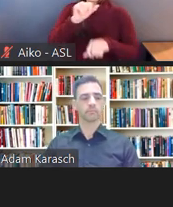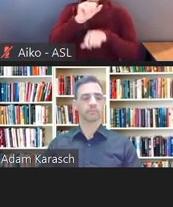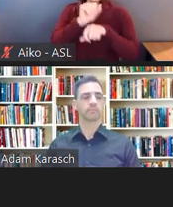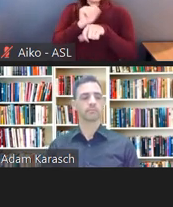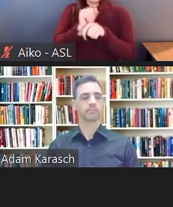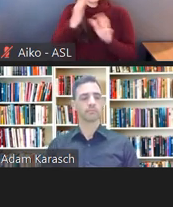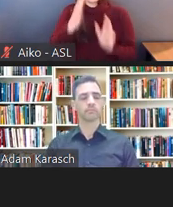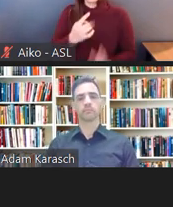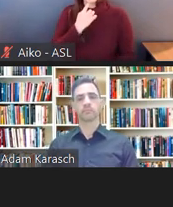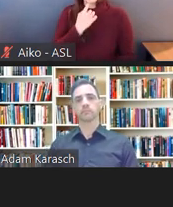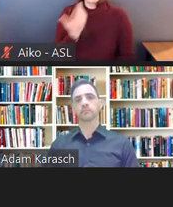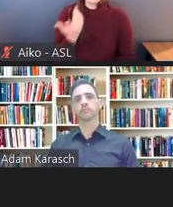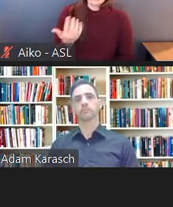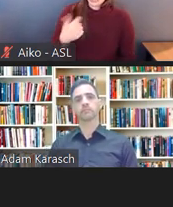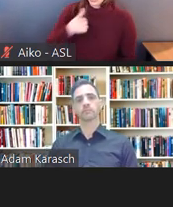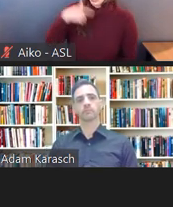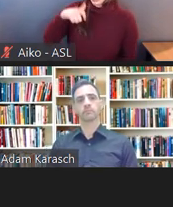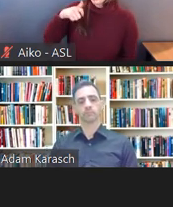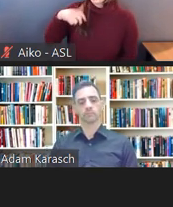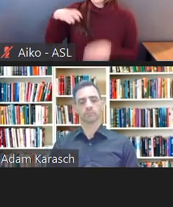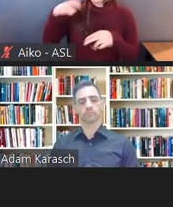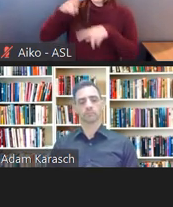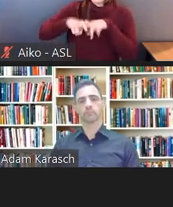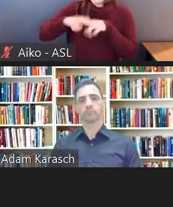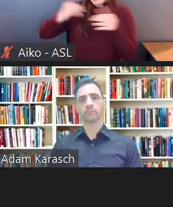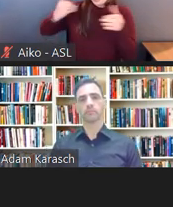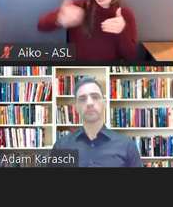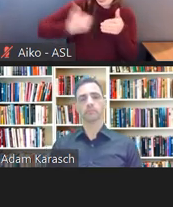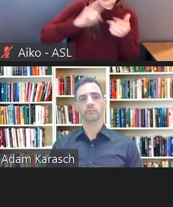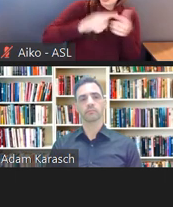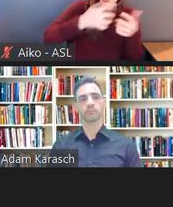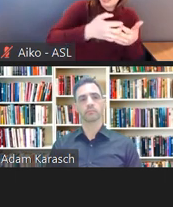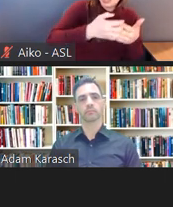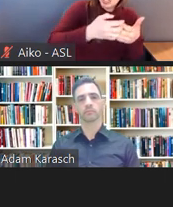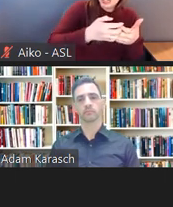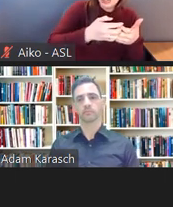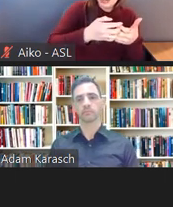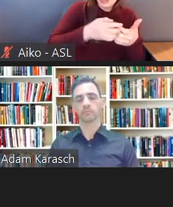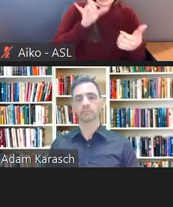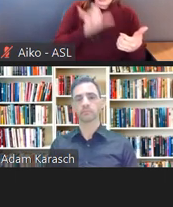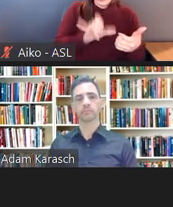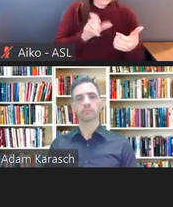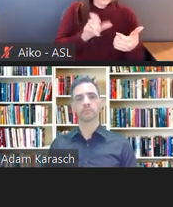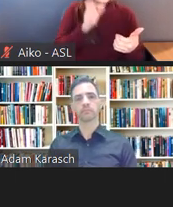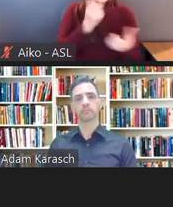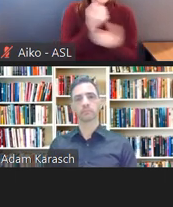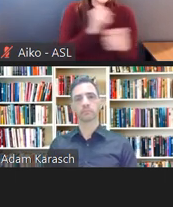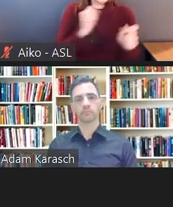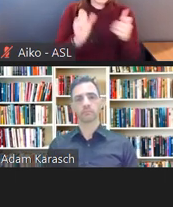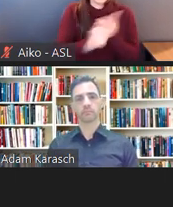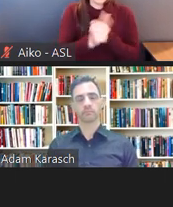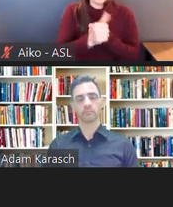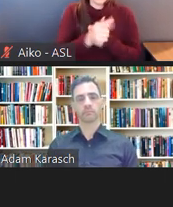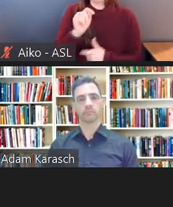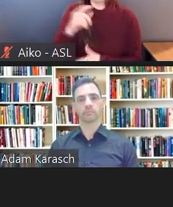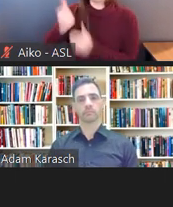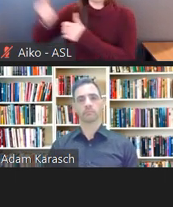to sit closer to the machine, and it's not a safety threat. And the employer says, look, if I get you a chair,